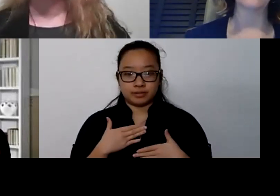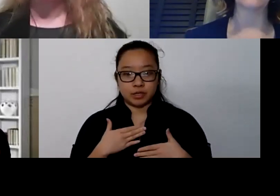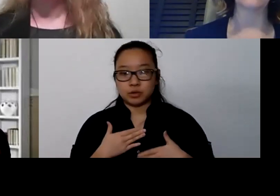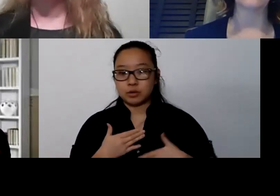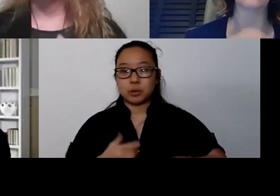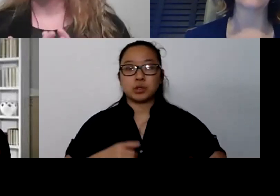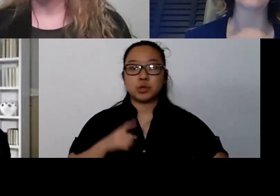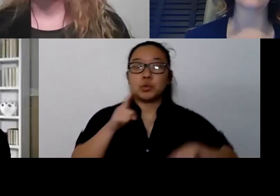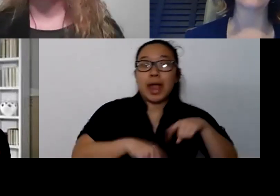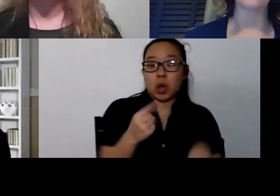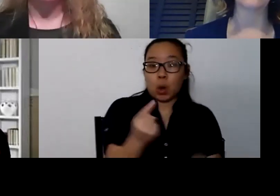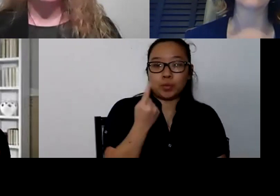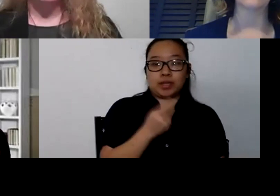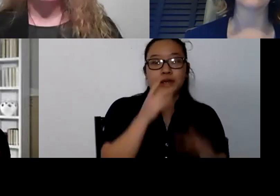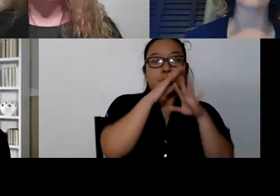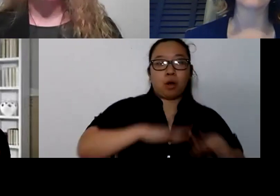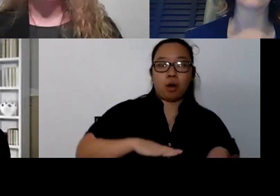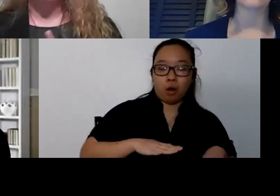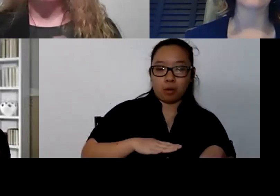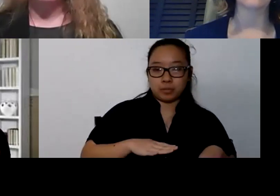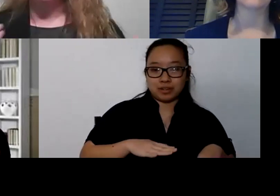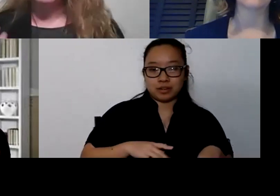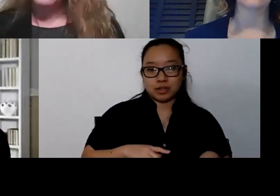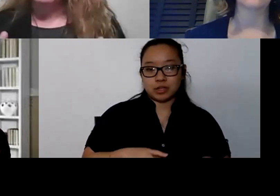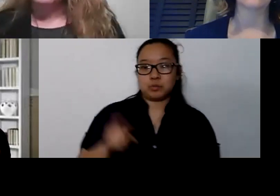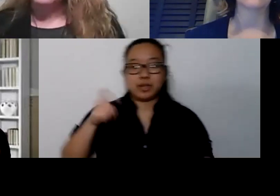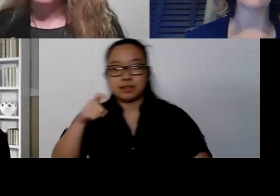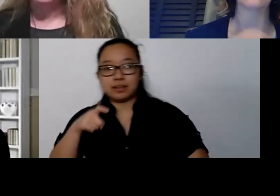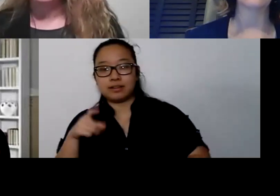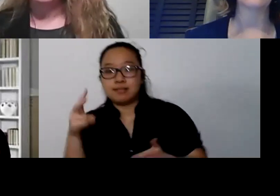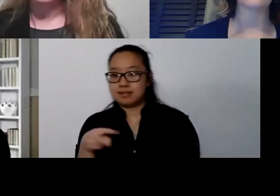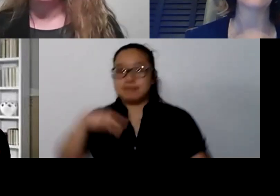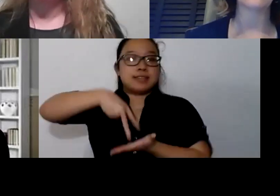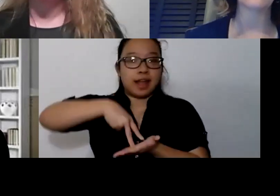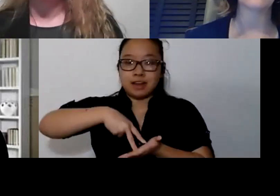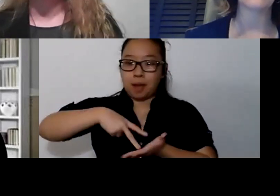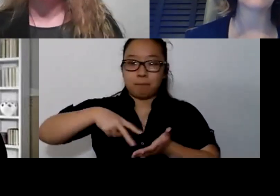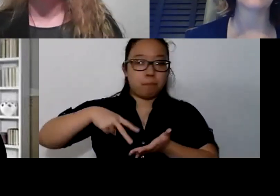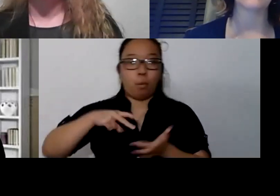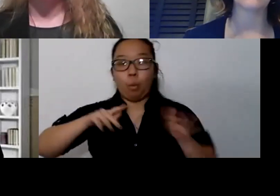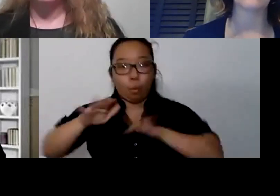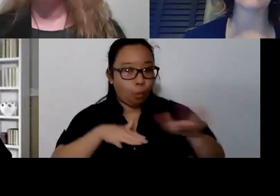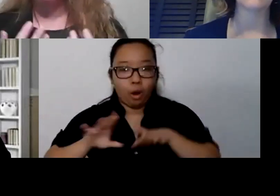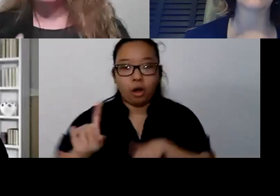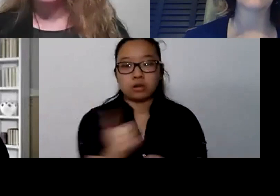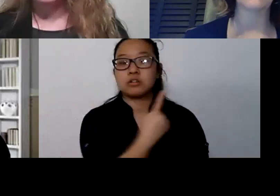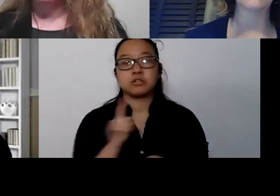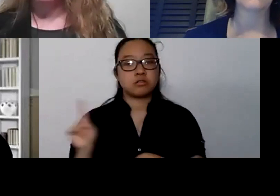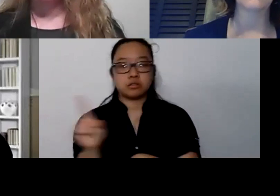You have to force yourself. So what we call that when we're in that depressive state is that we wanna activate ourselves.